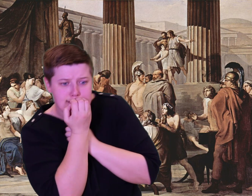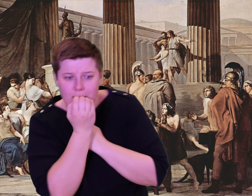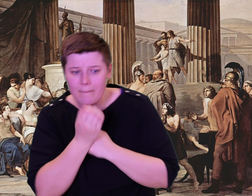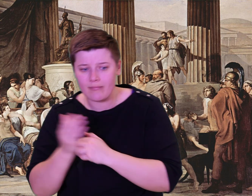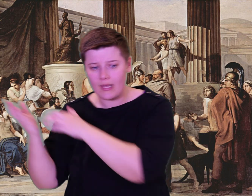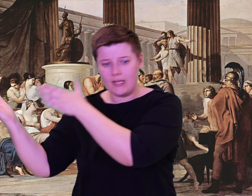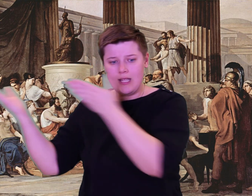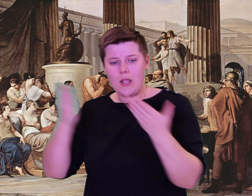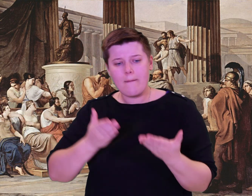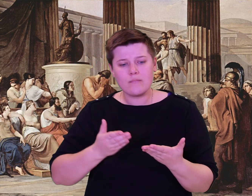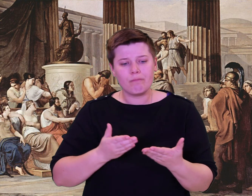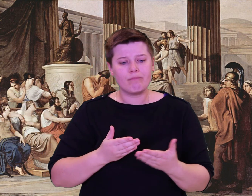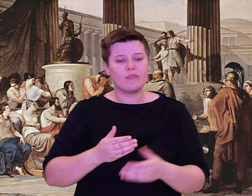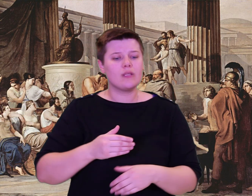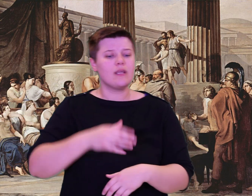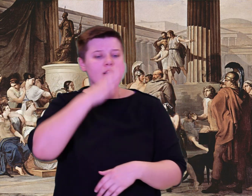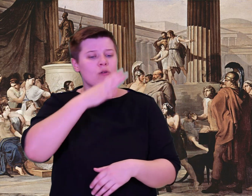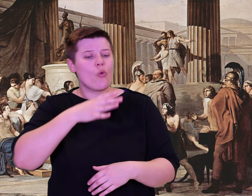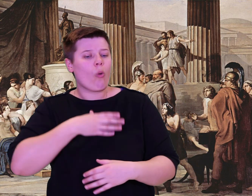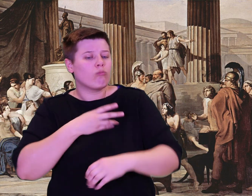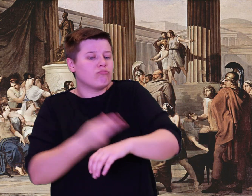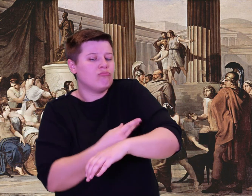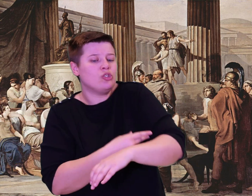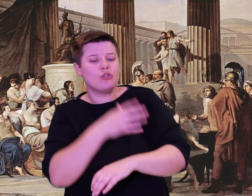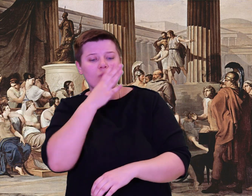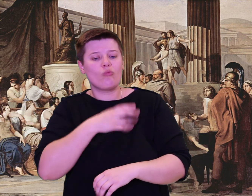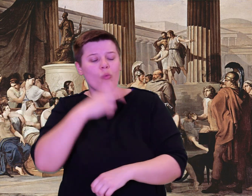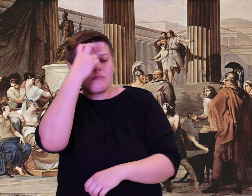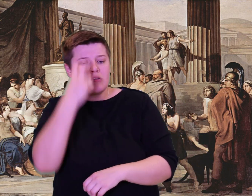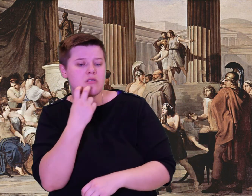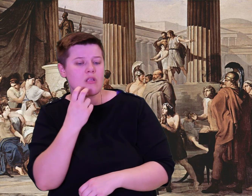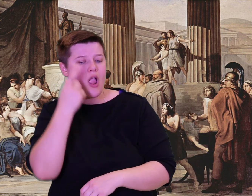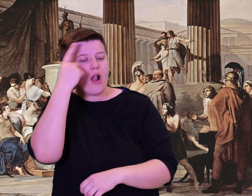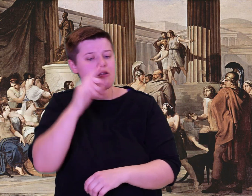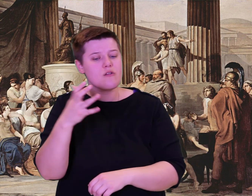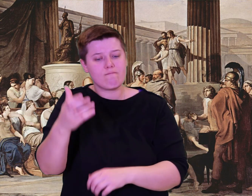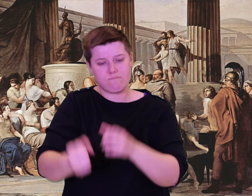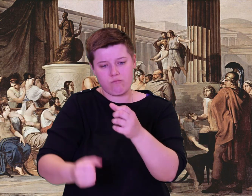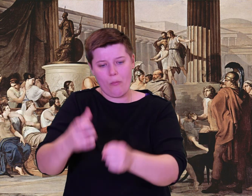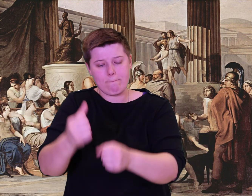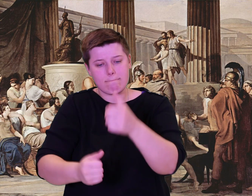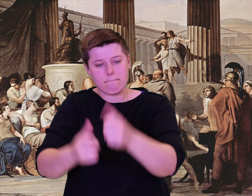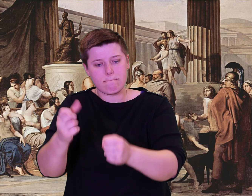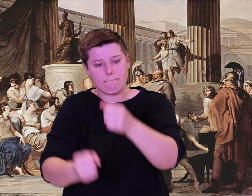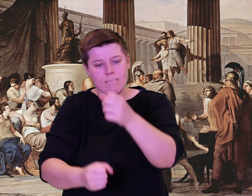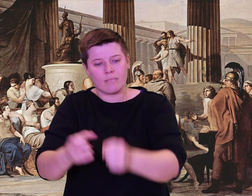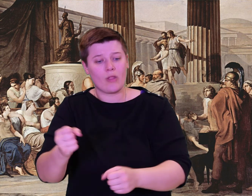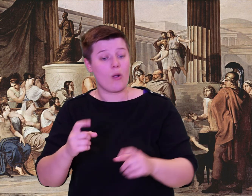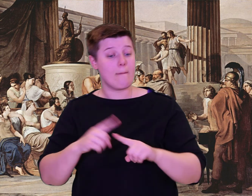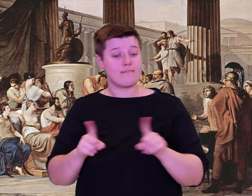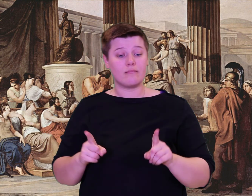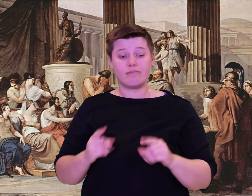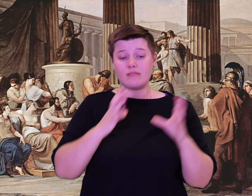he left the rams and he-goats in the spacious yard outside. He lifted